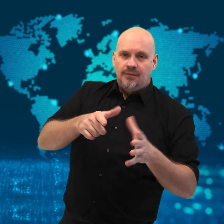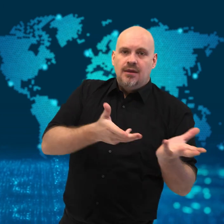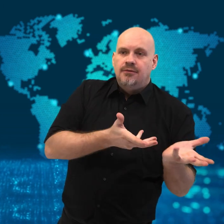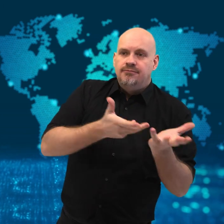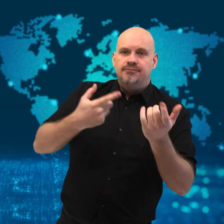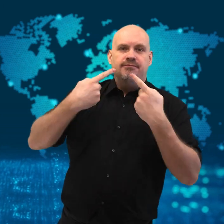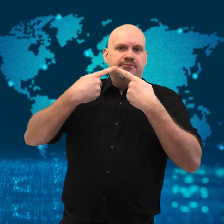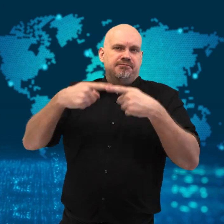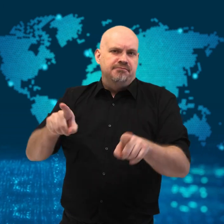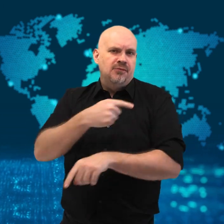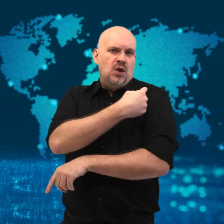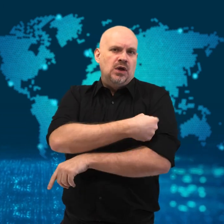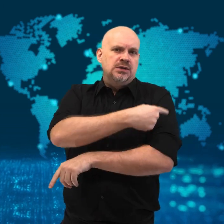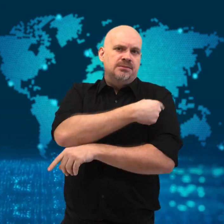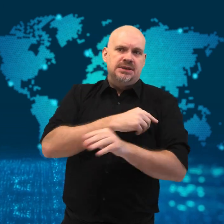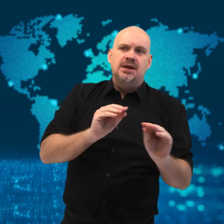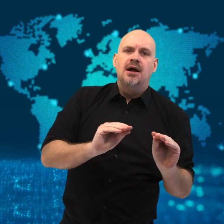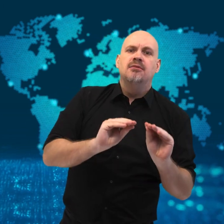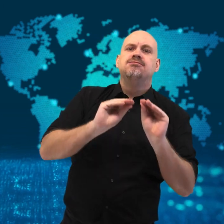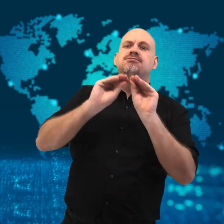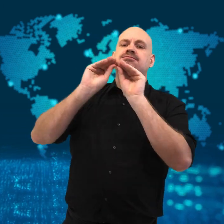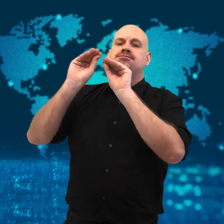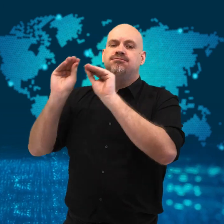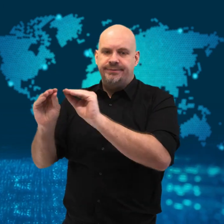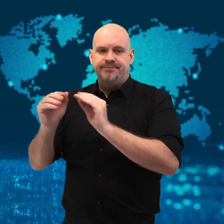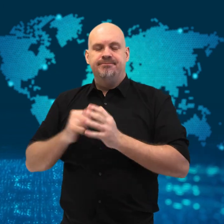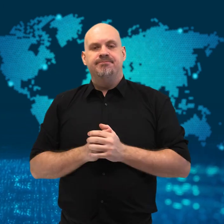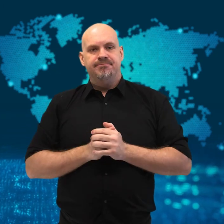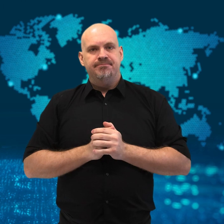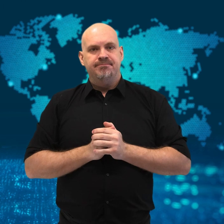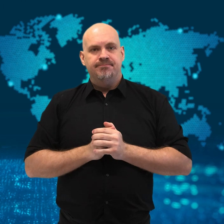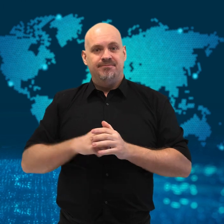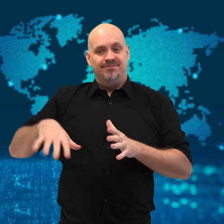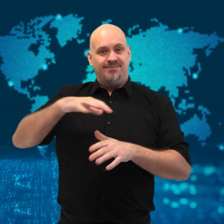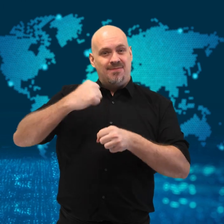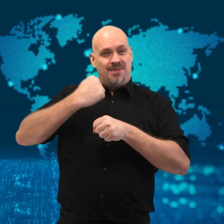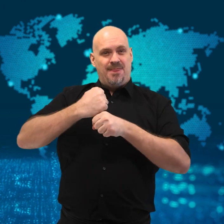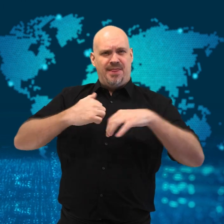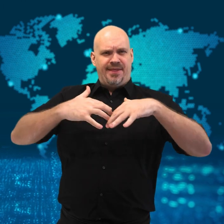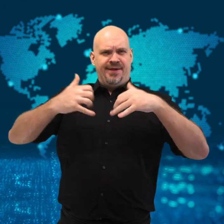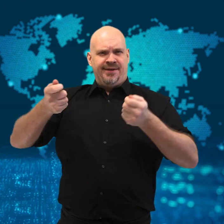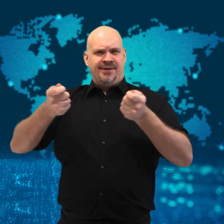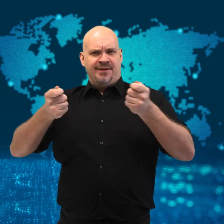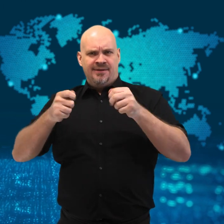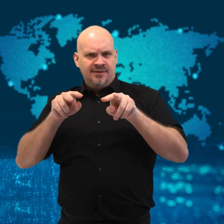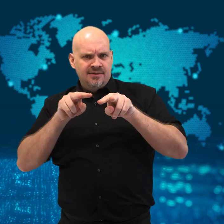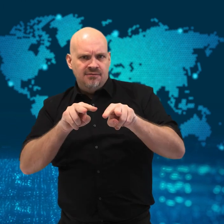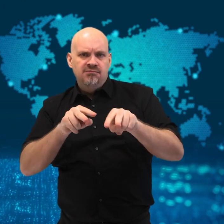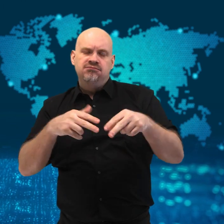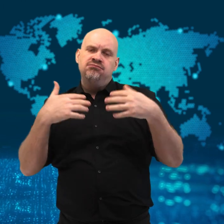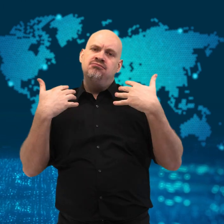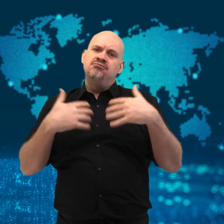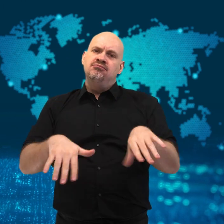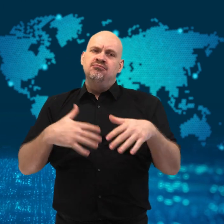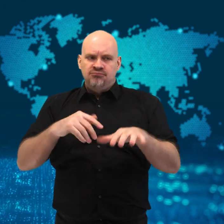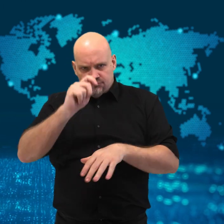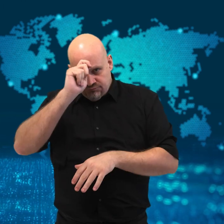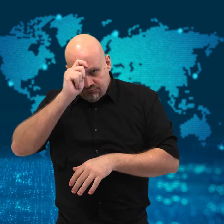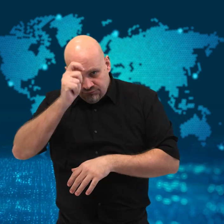Local authorities have promised to award the doctors and nurses who